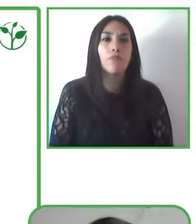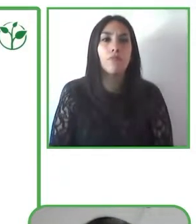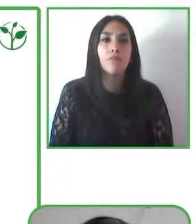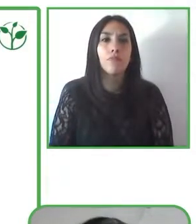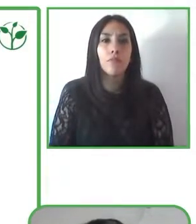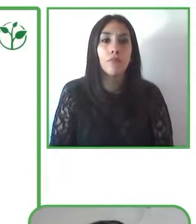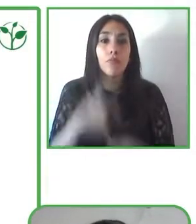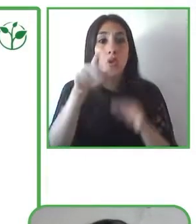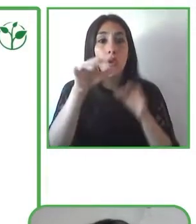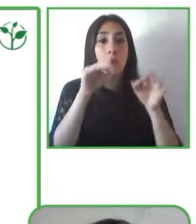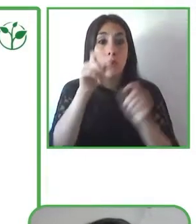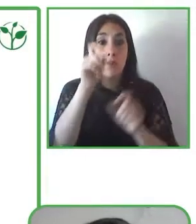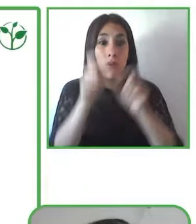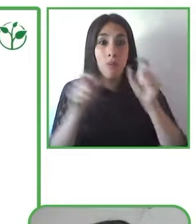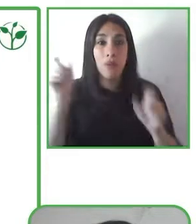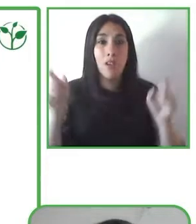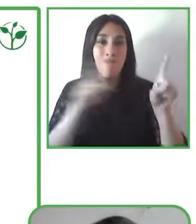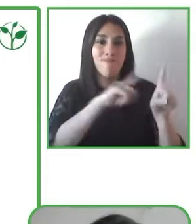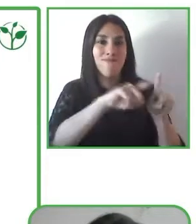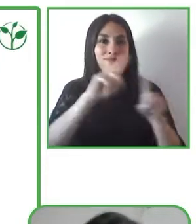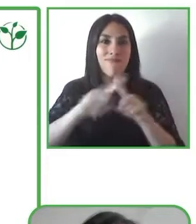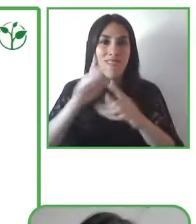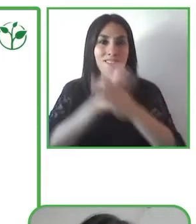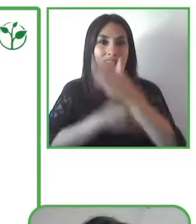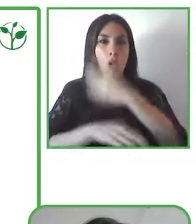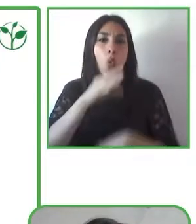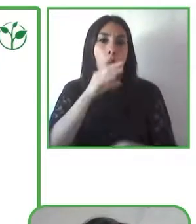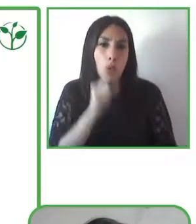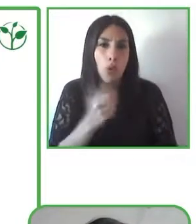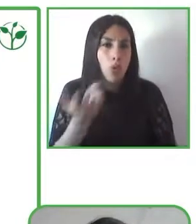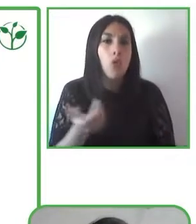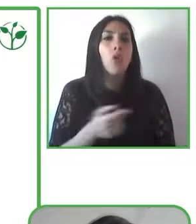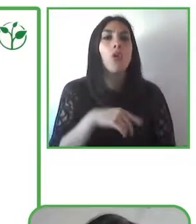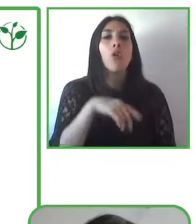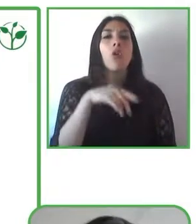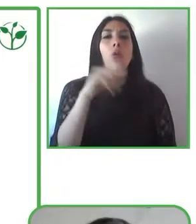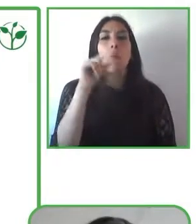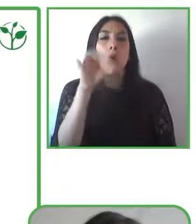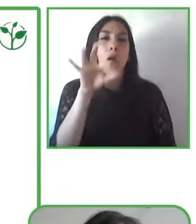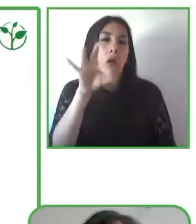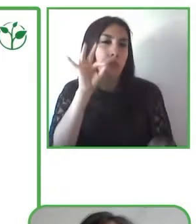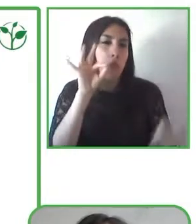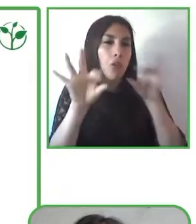disabilities and different ages so that everyone can enjoy the same book